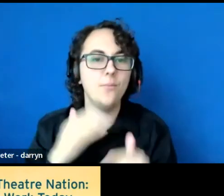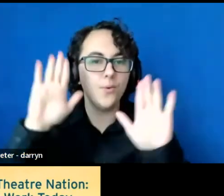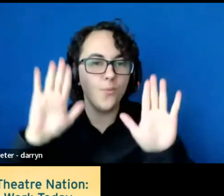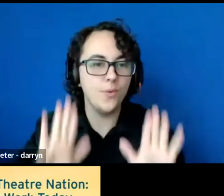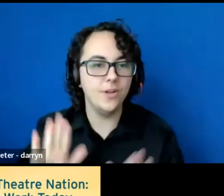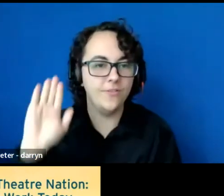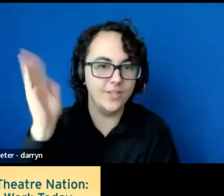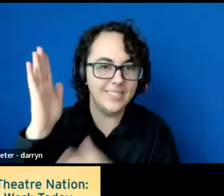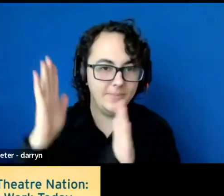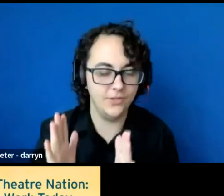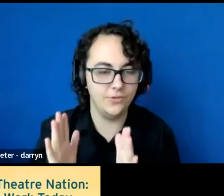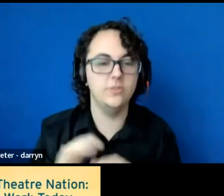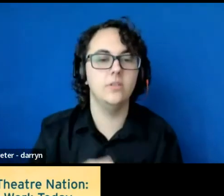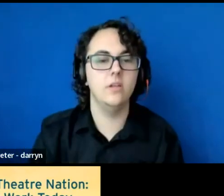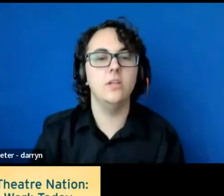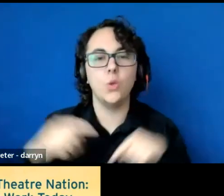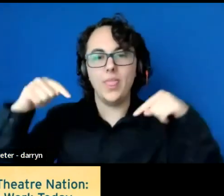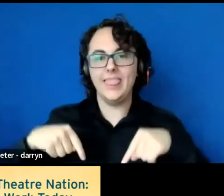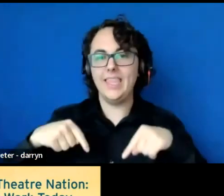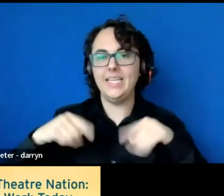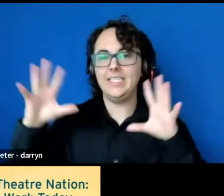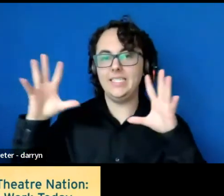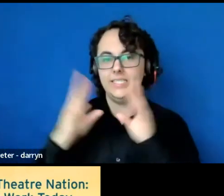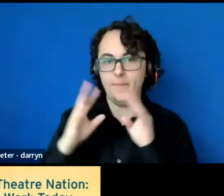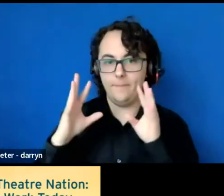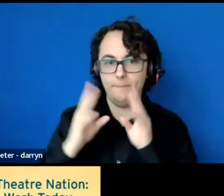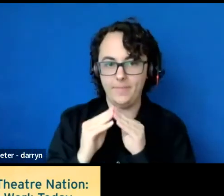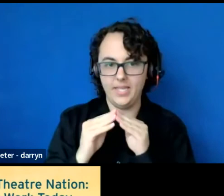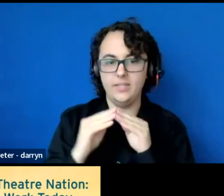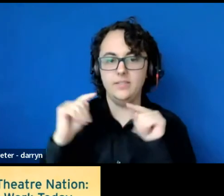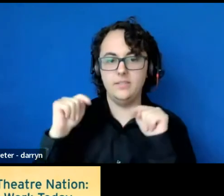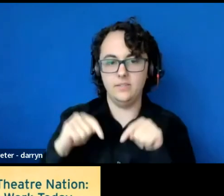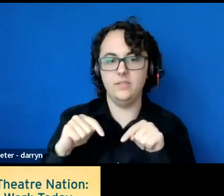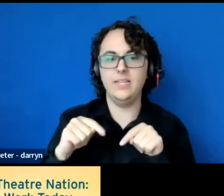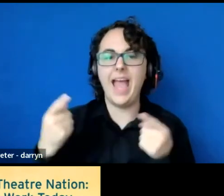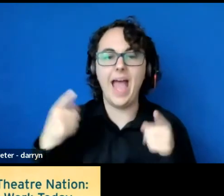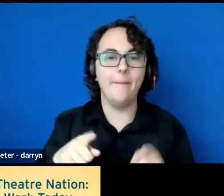So this summit is in December, partly in response to COP26,